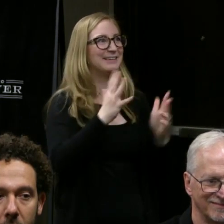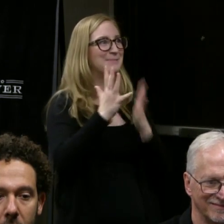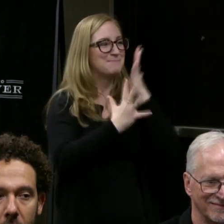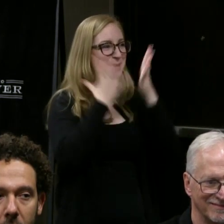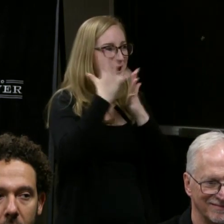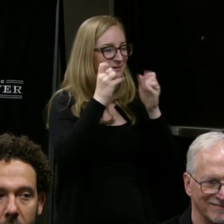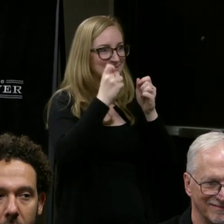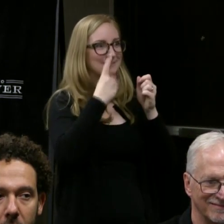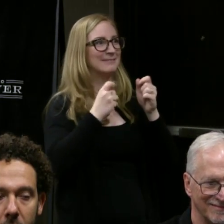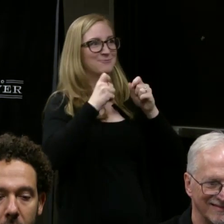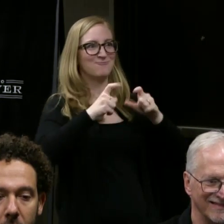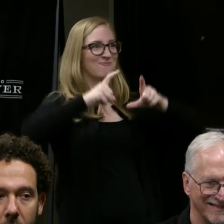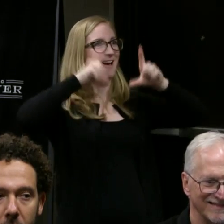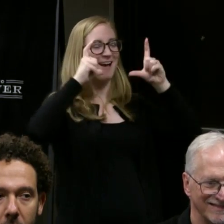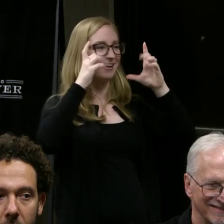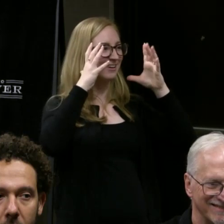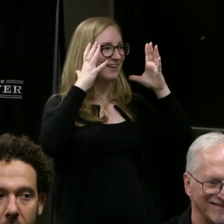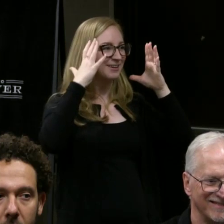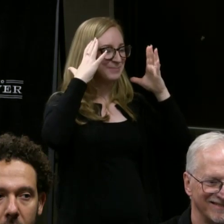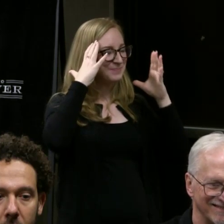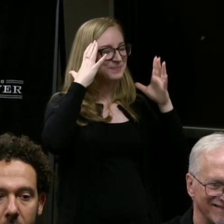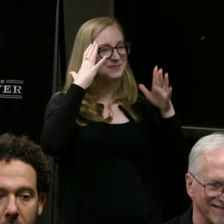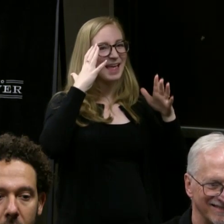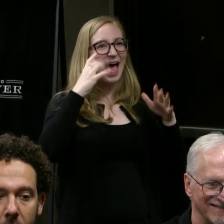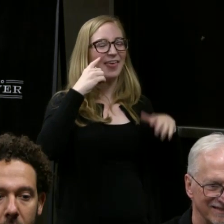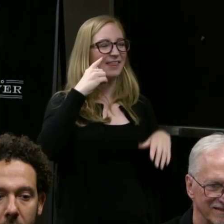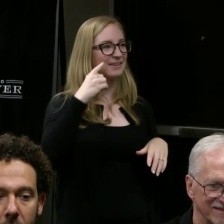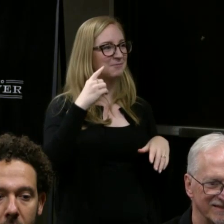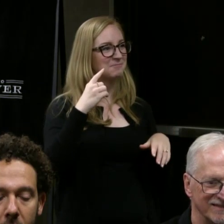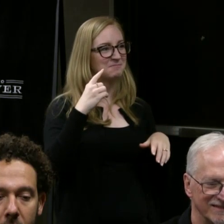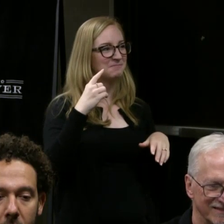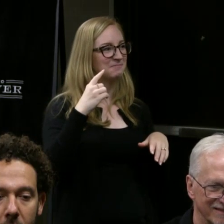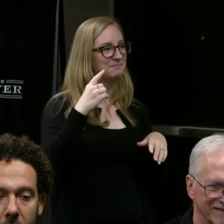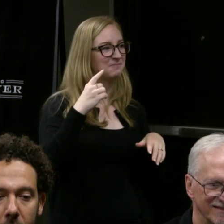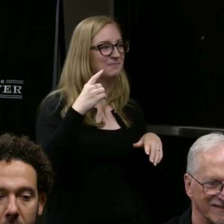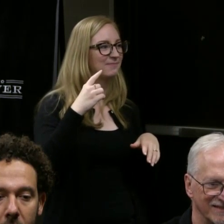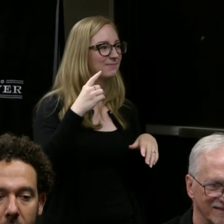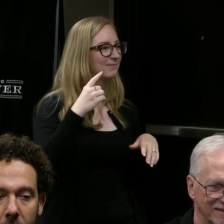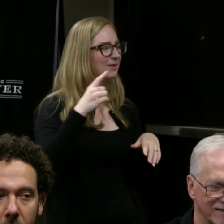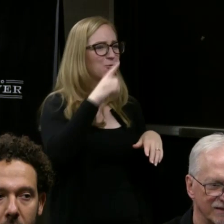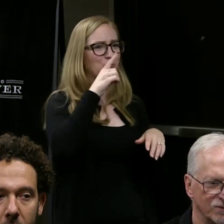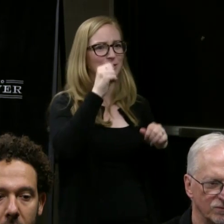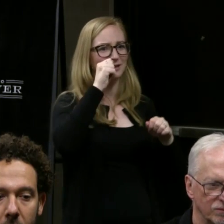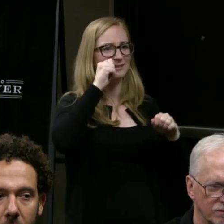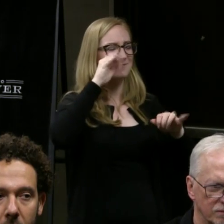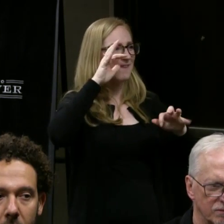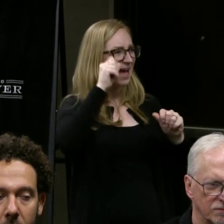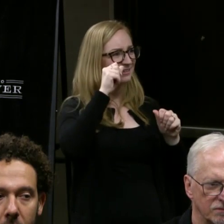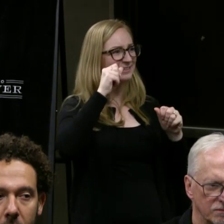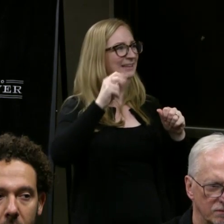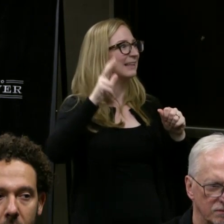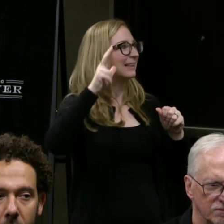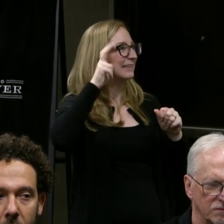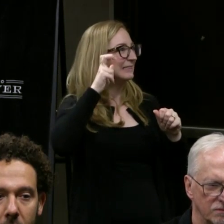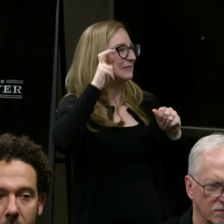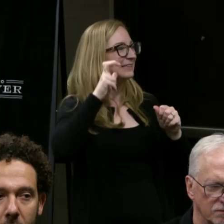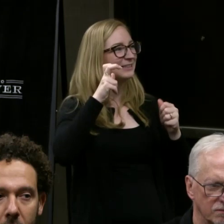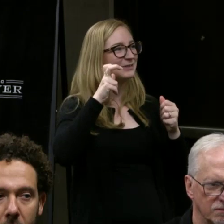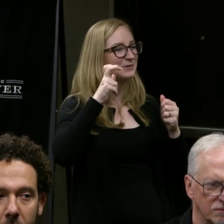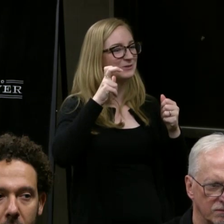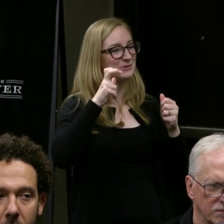I think it's fascinating listening to my fellow panelists